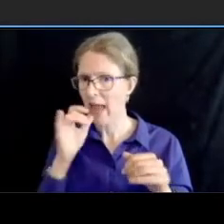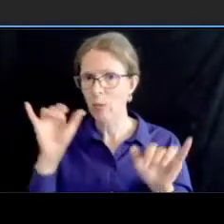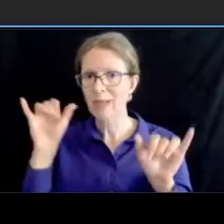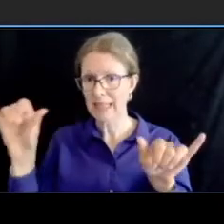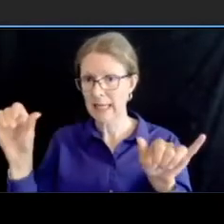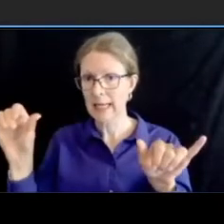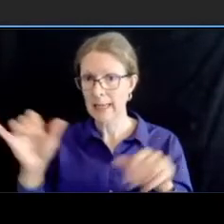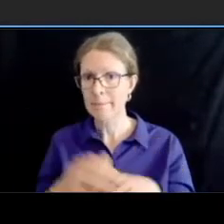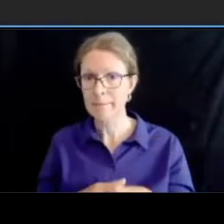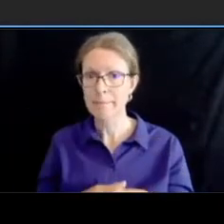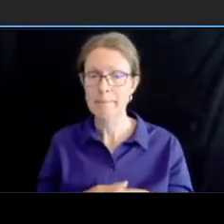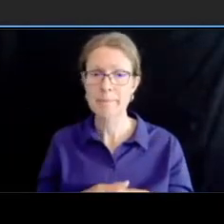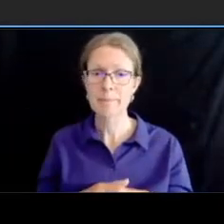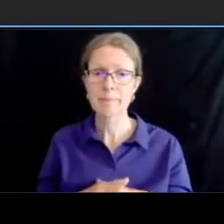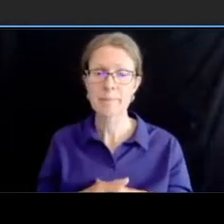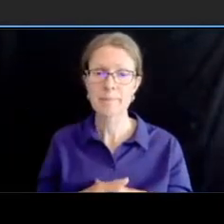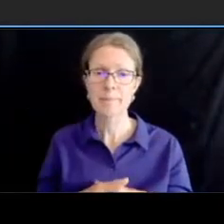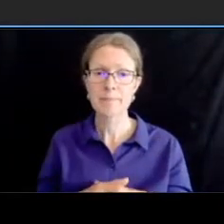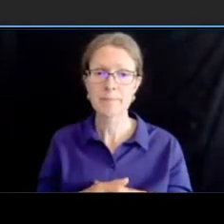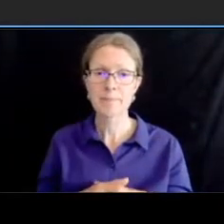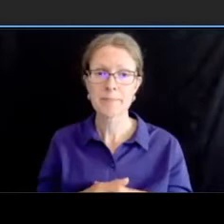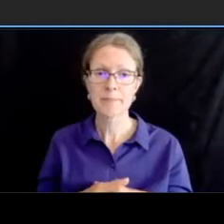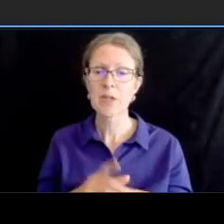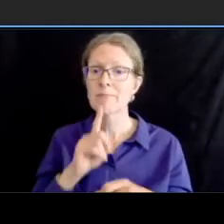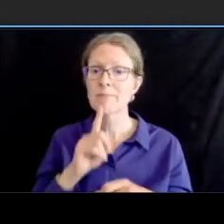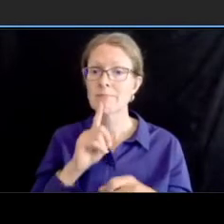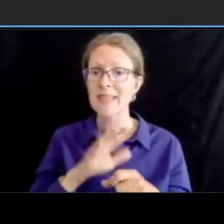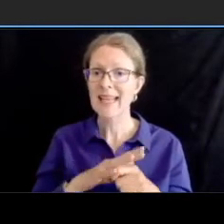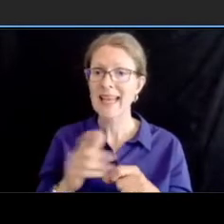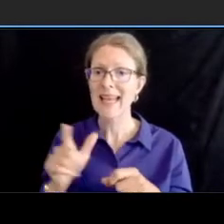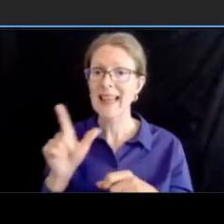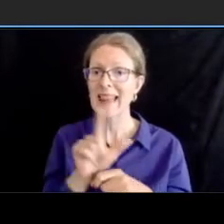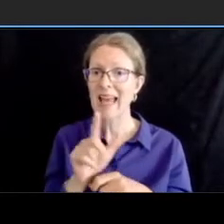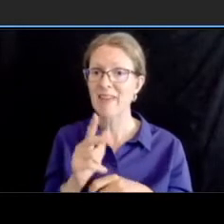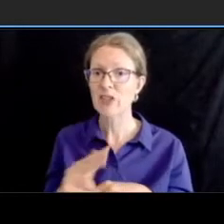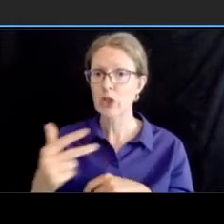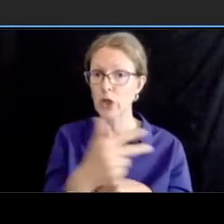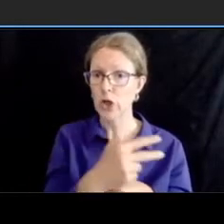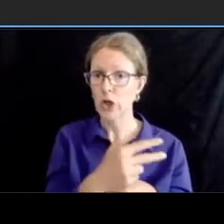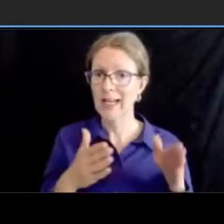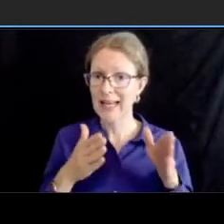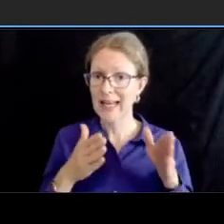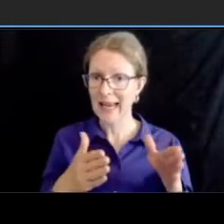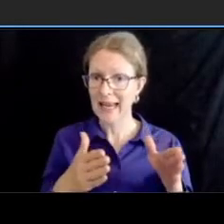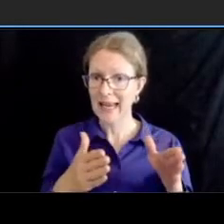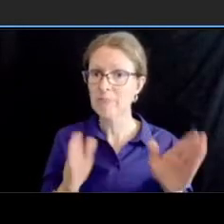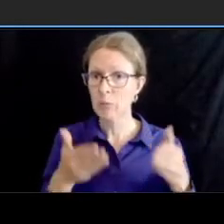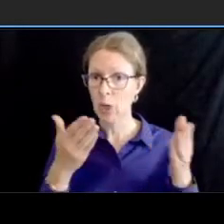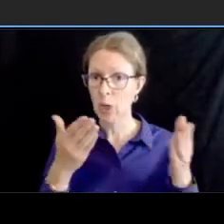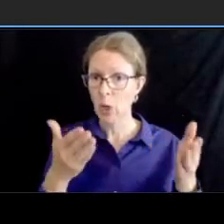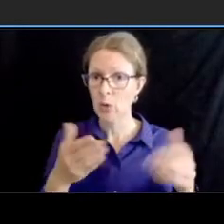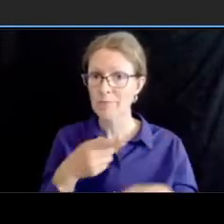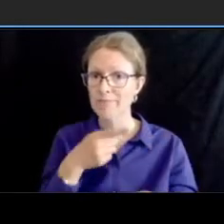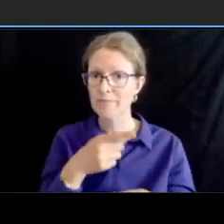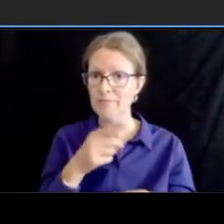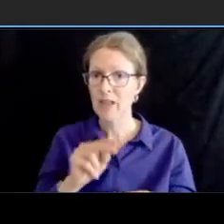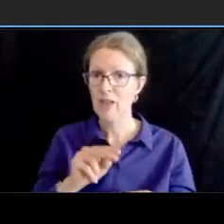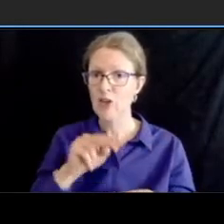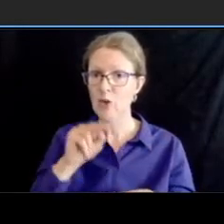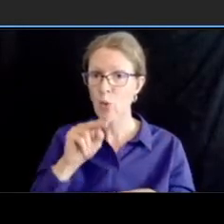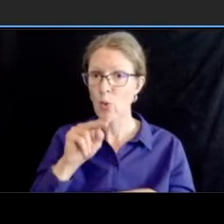are proposed uh at the northbound approach to macomb which you see here the far right